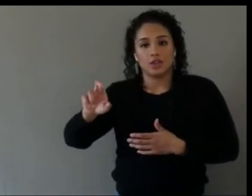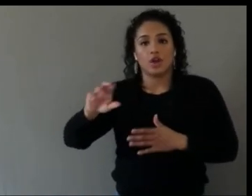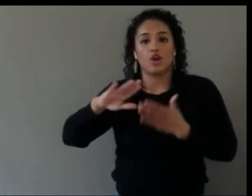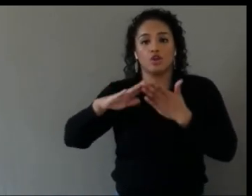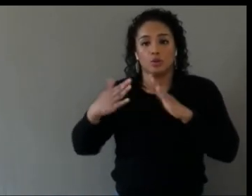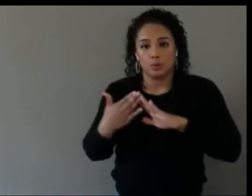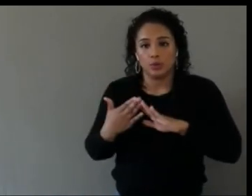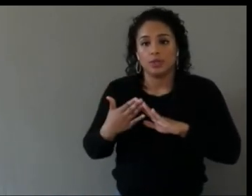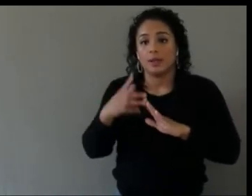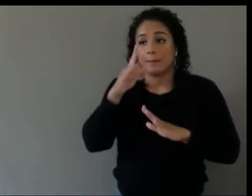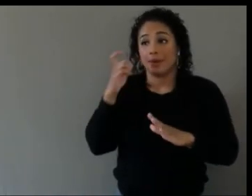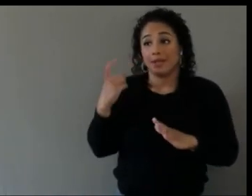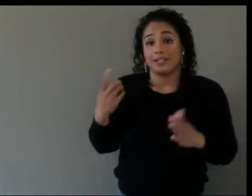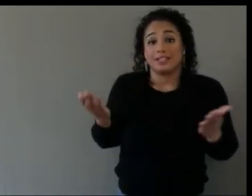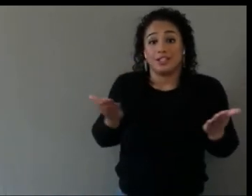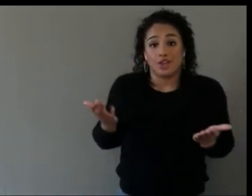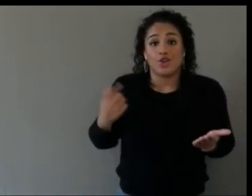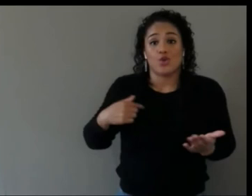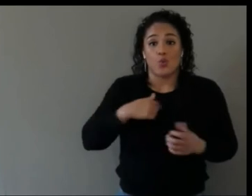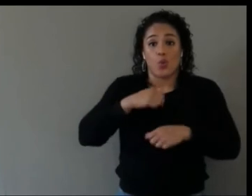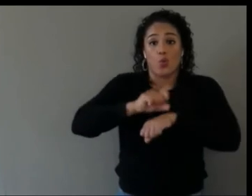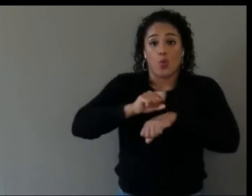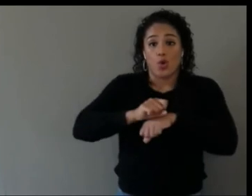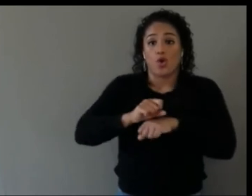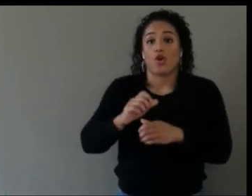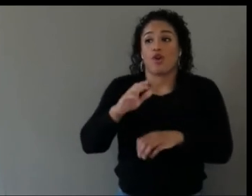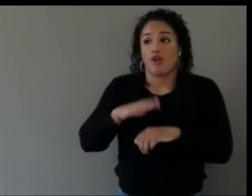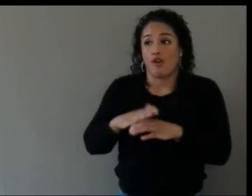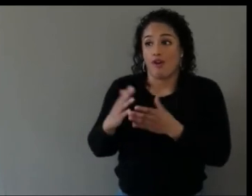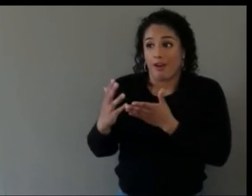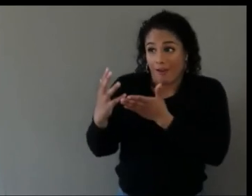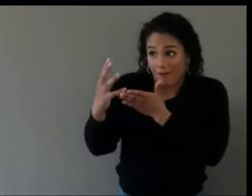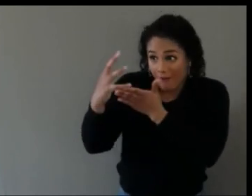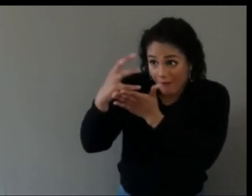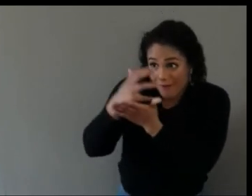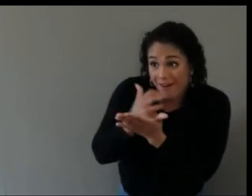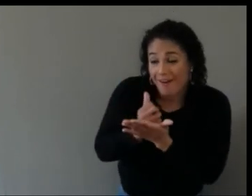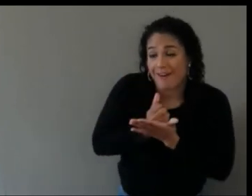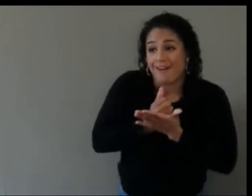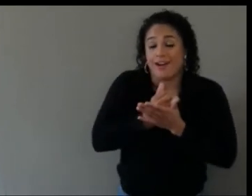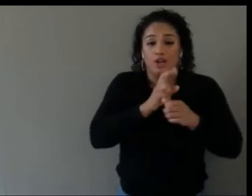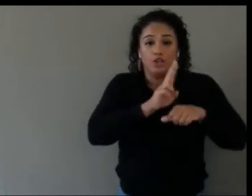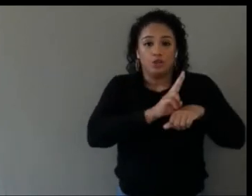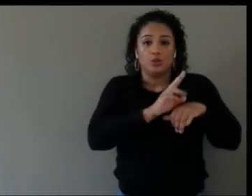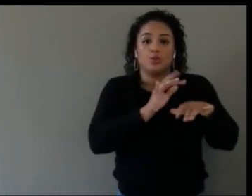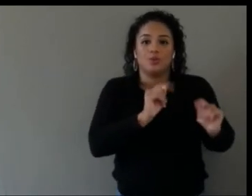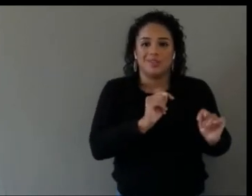So even if it's just as a hub that can then go out, so join the community, and get involved,